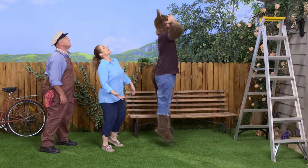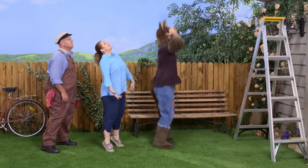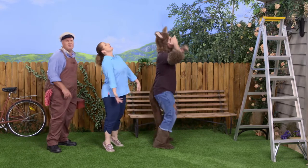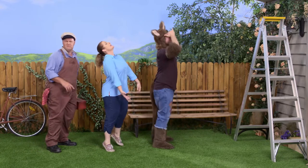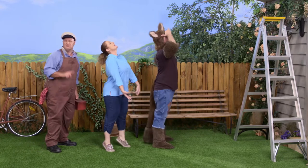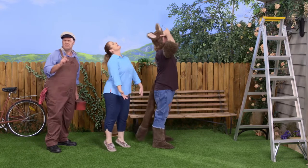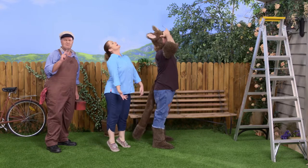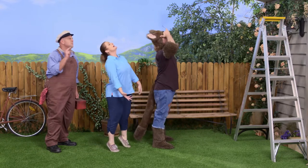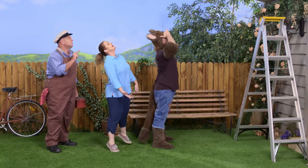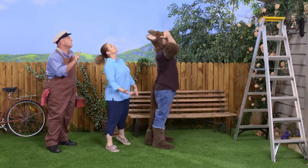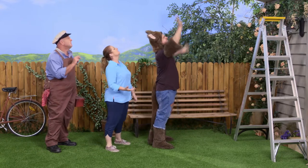What are they looking at?